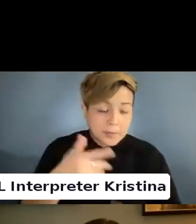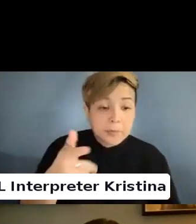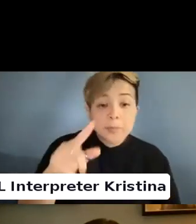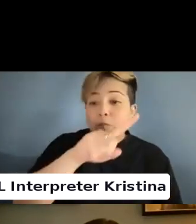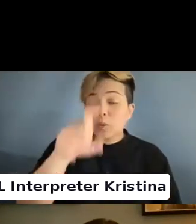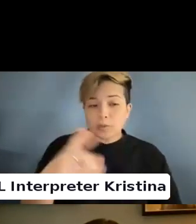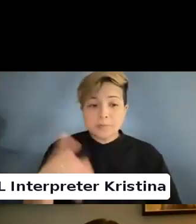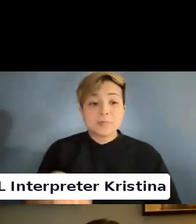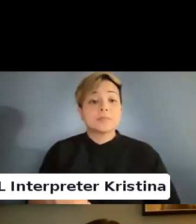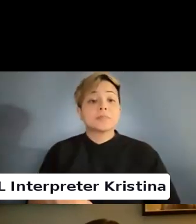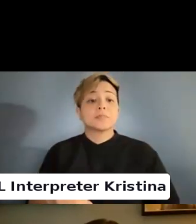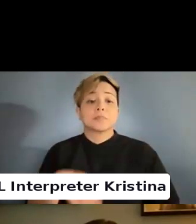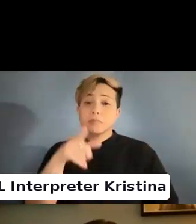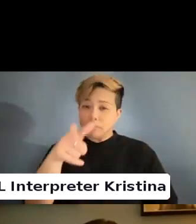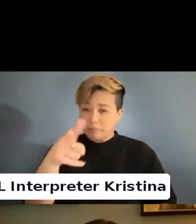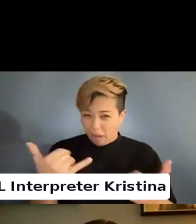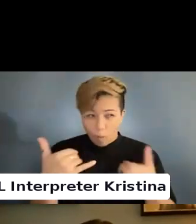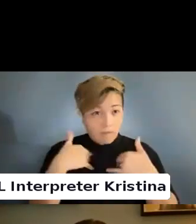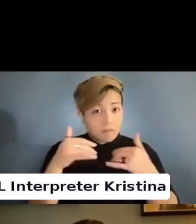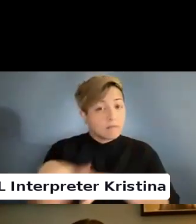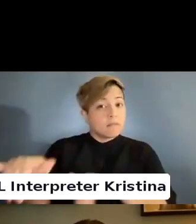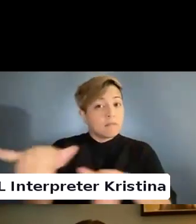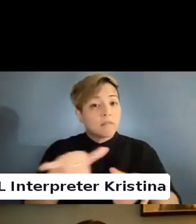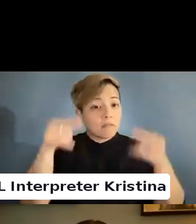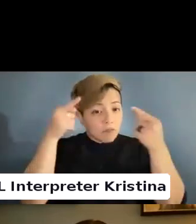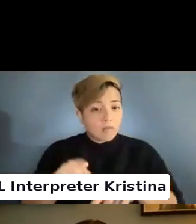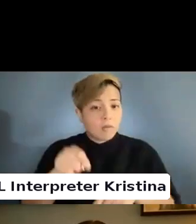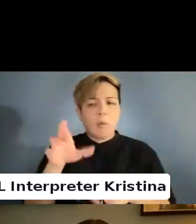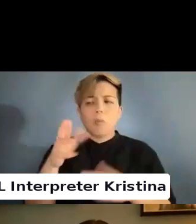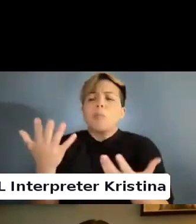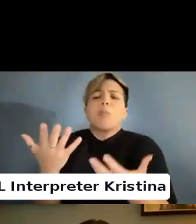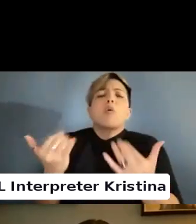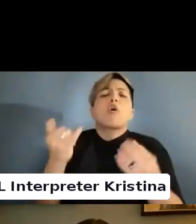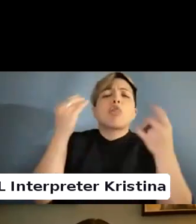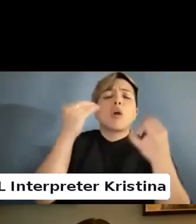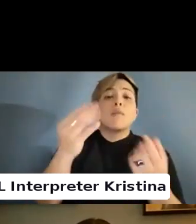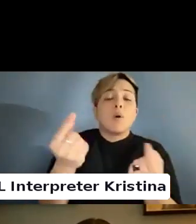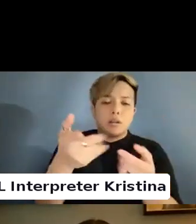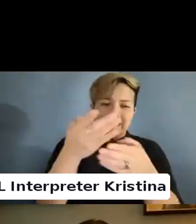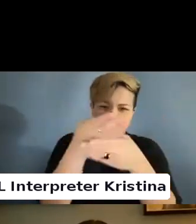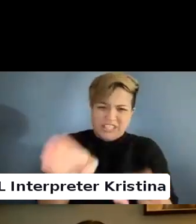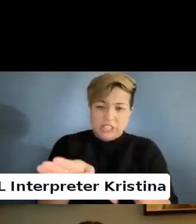Is there a consensus or current thought of the division between the medical and social